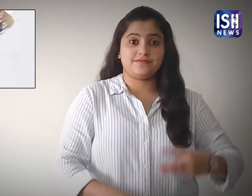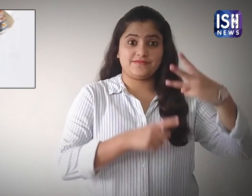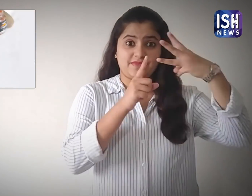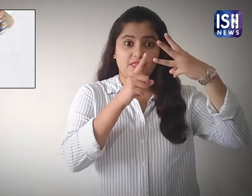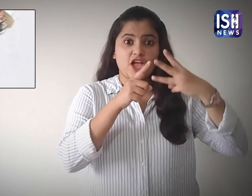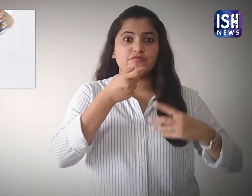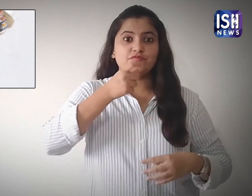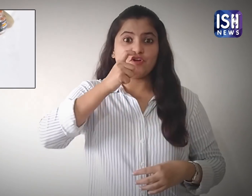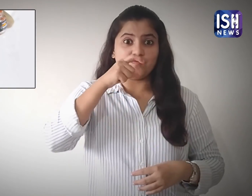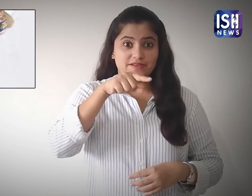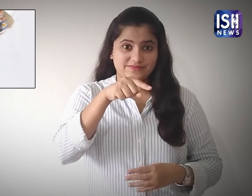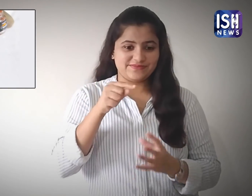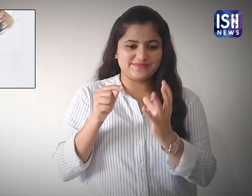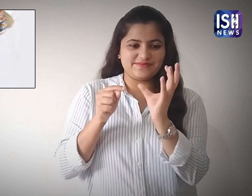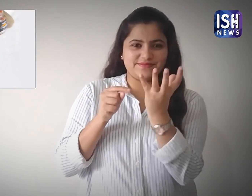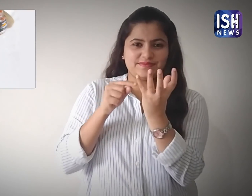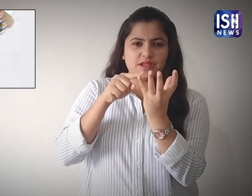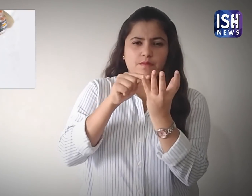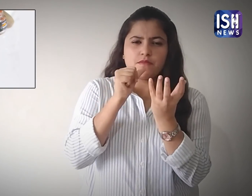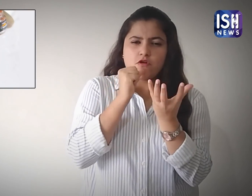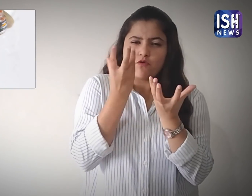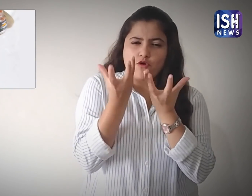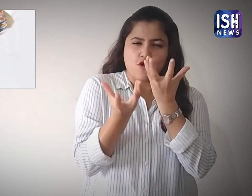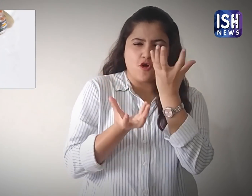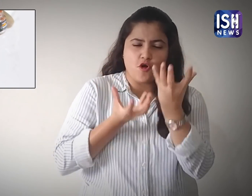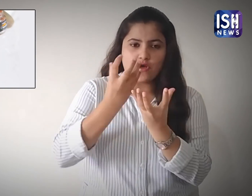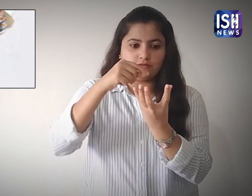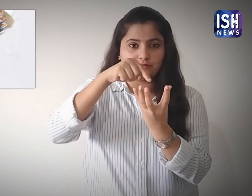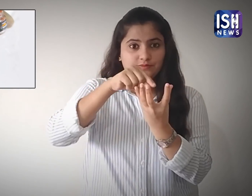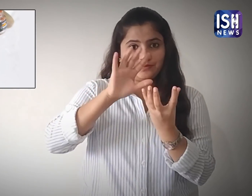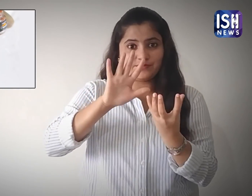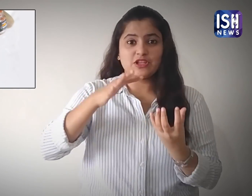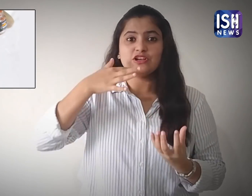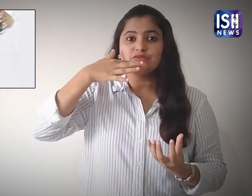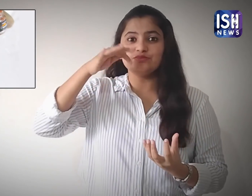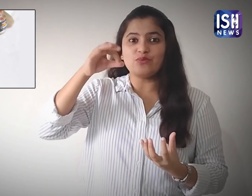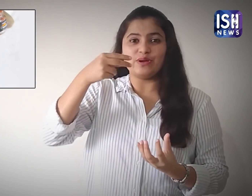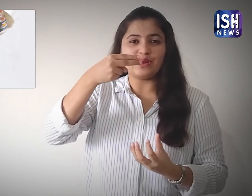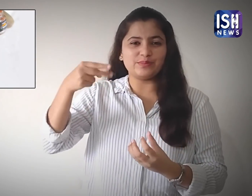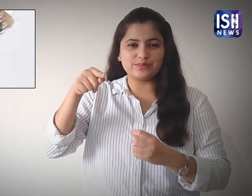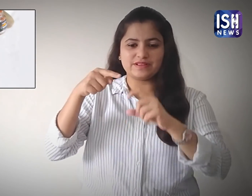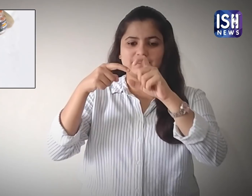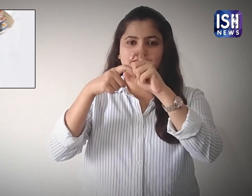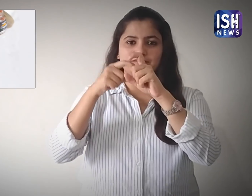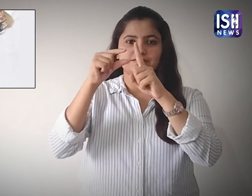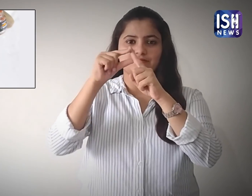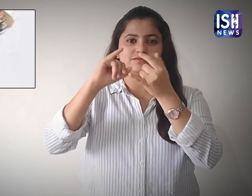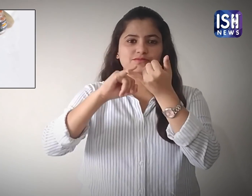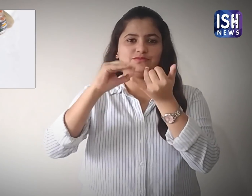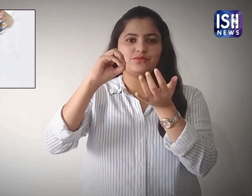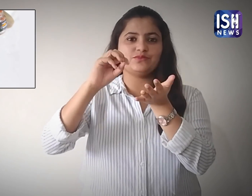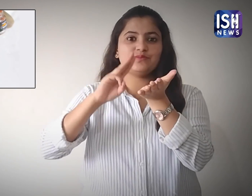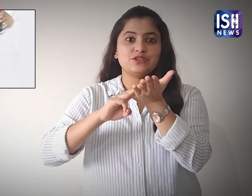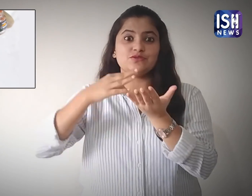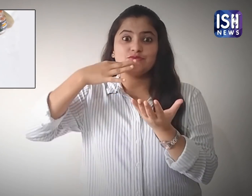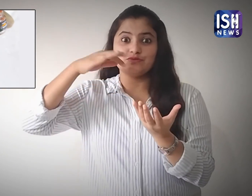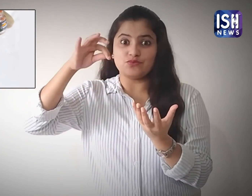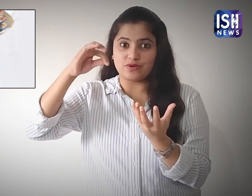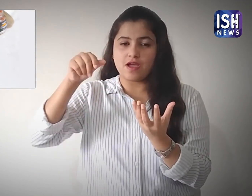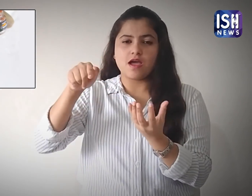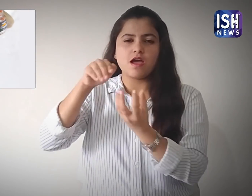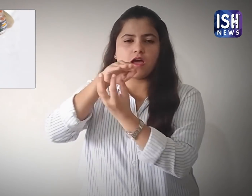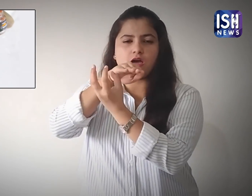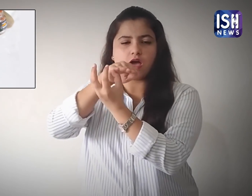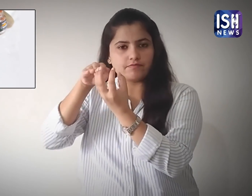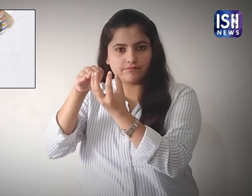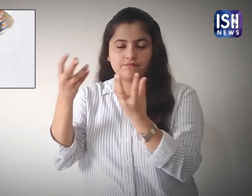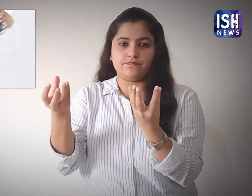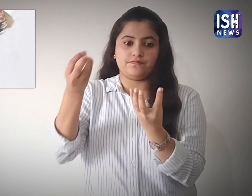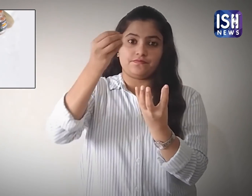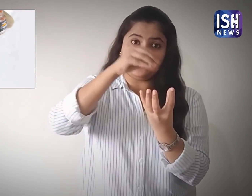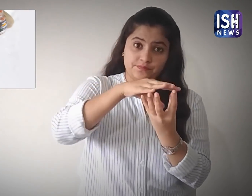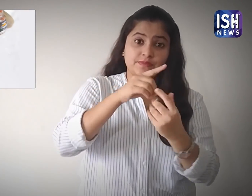Take hot water, add half cup of Epsom salt,